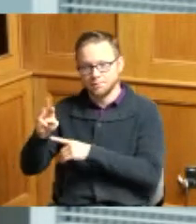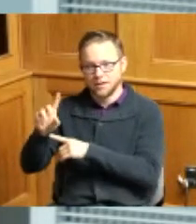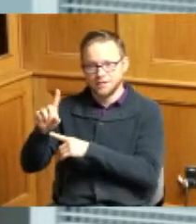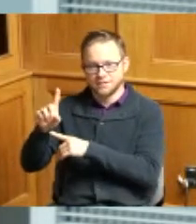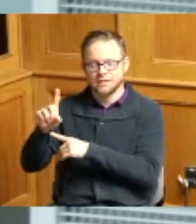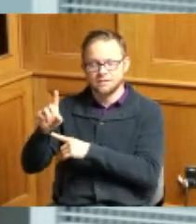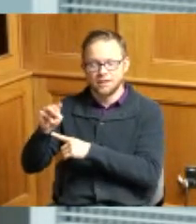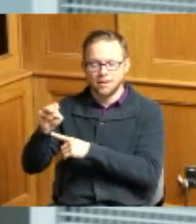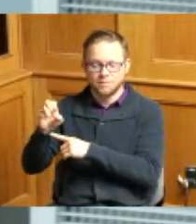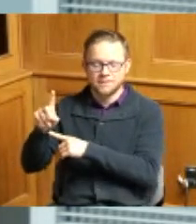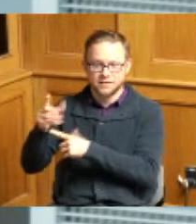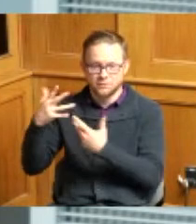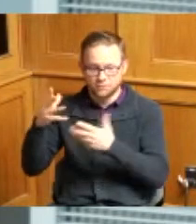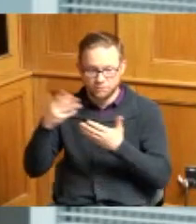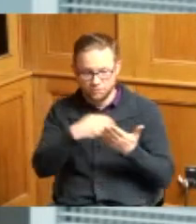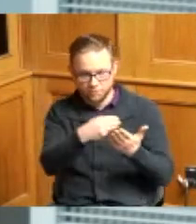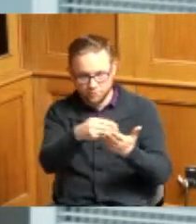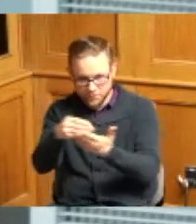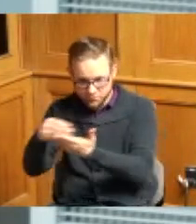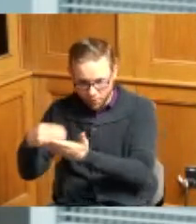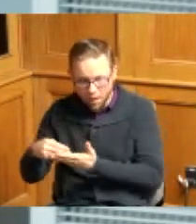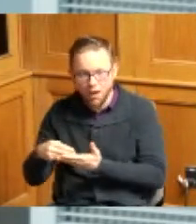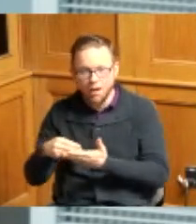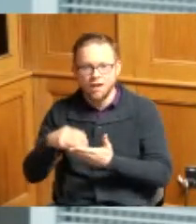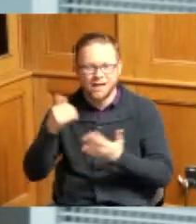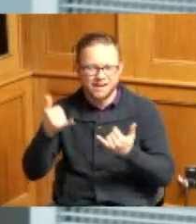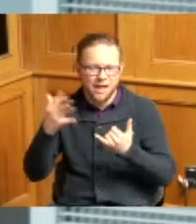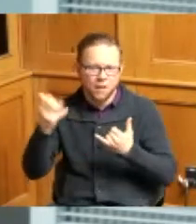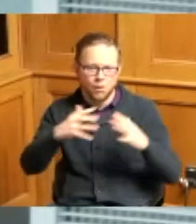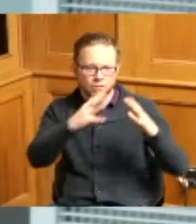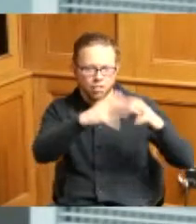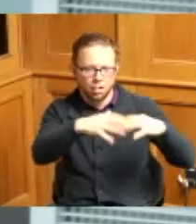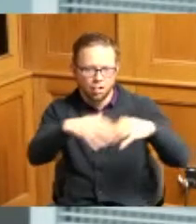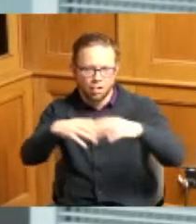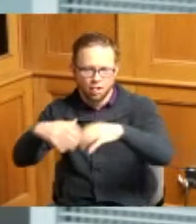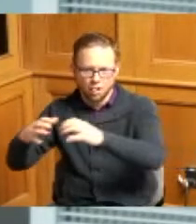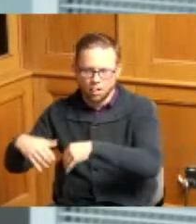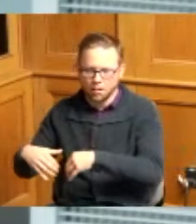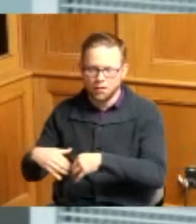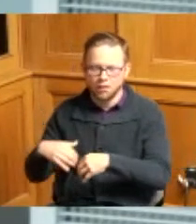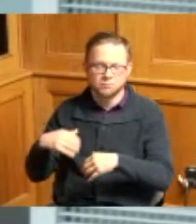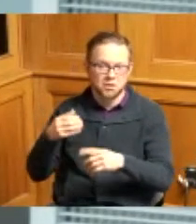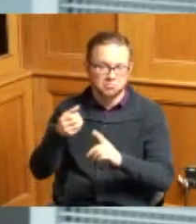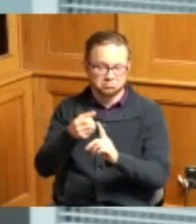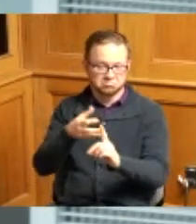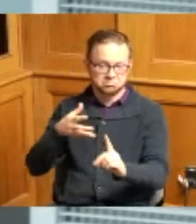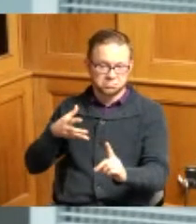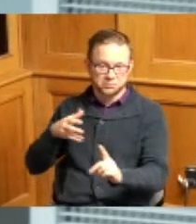this hazard mitigation grant project as background the federal emergency management agency or FEMA